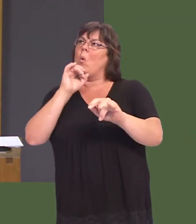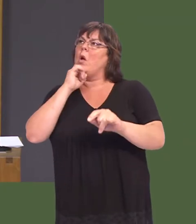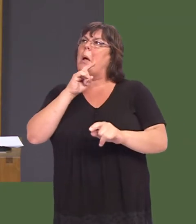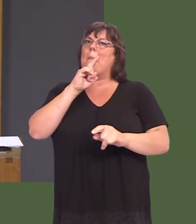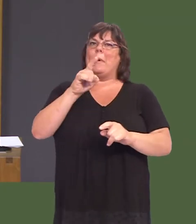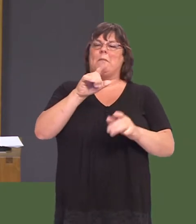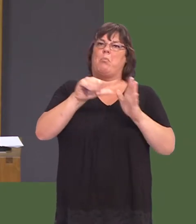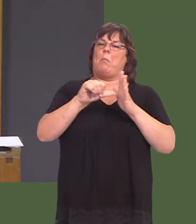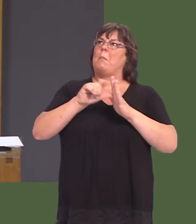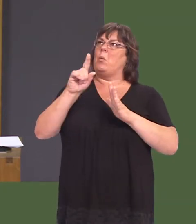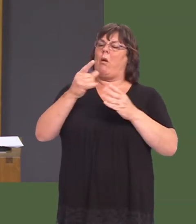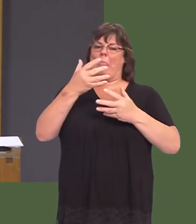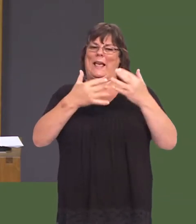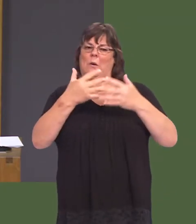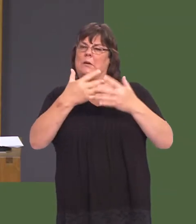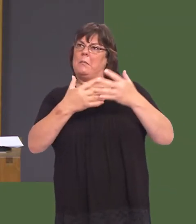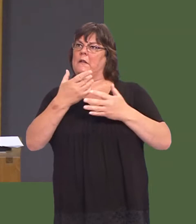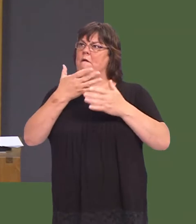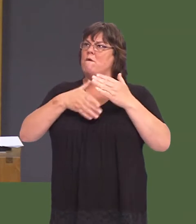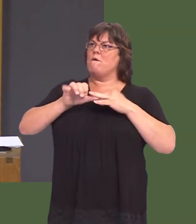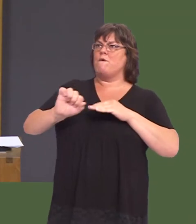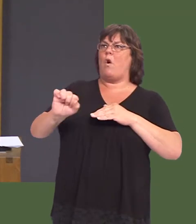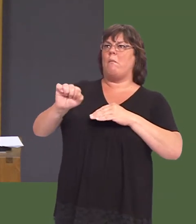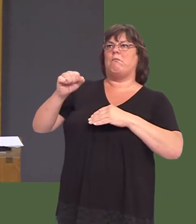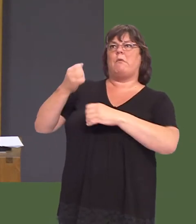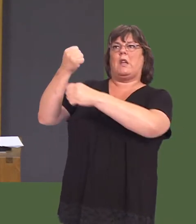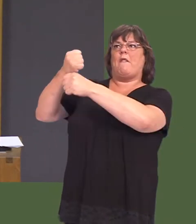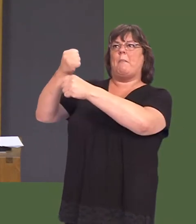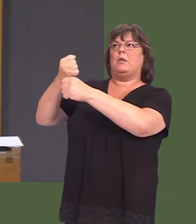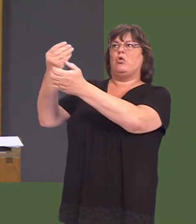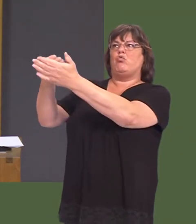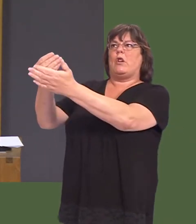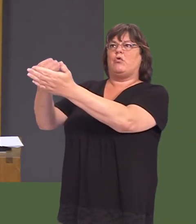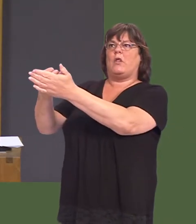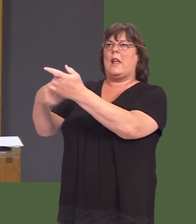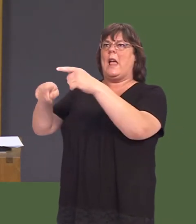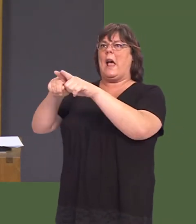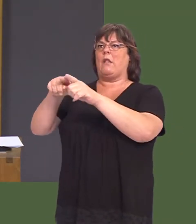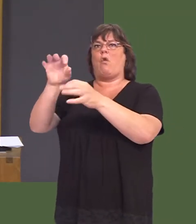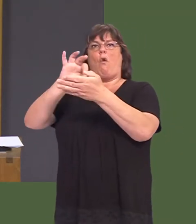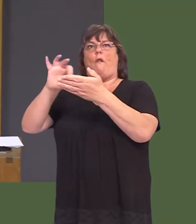internal accounting device by Her Majestyís Treasury and the Office for National Statistics?